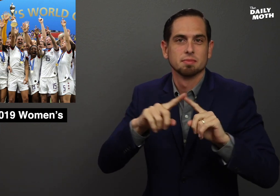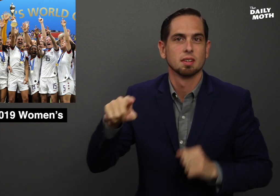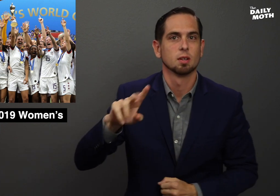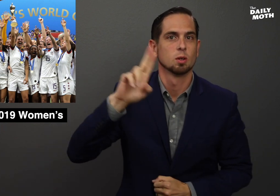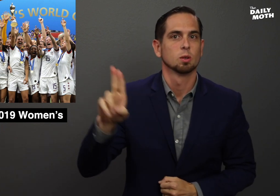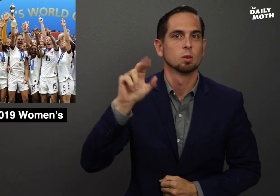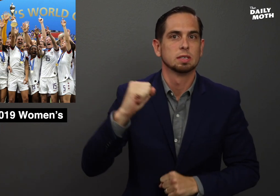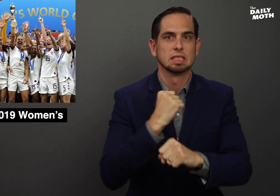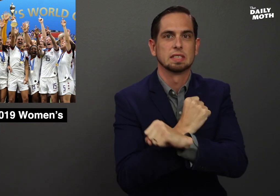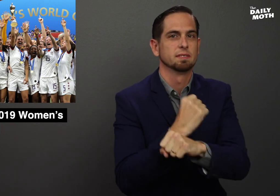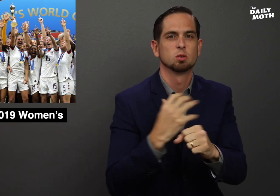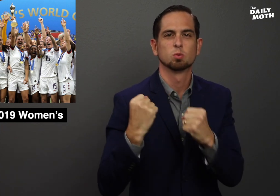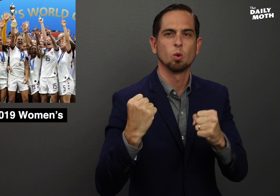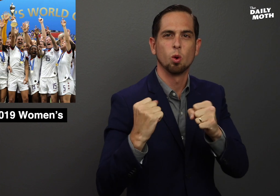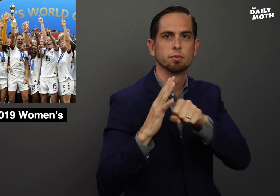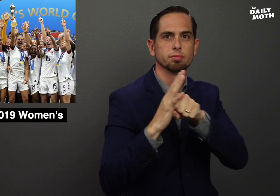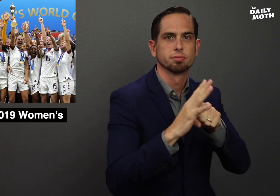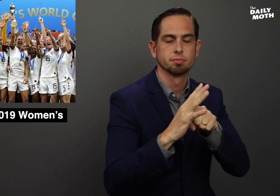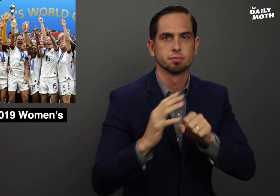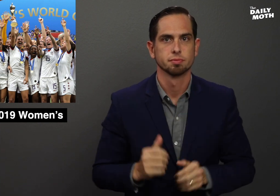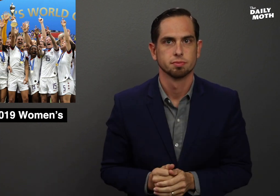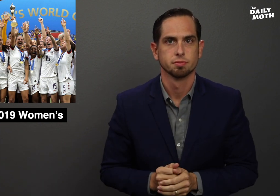but the U.S. defense was too much.